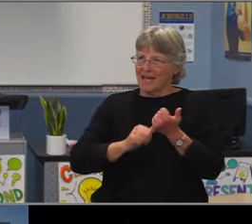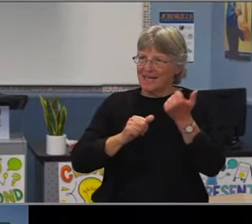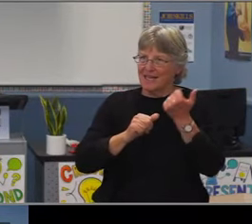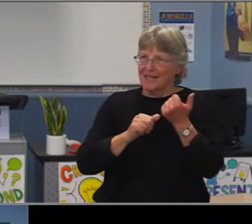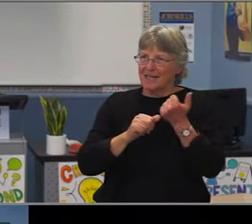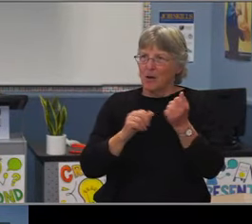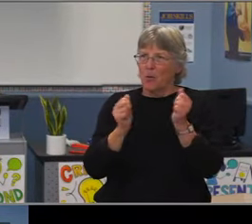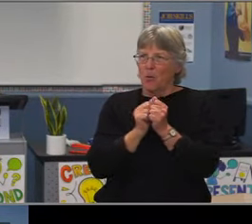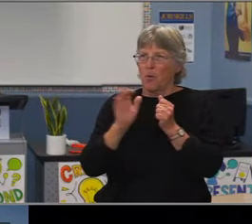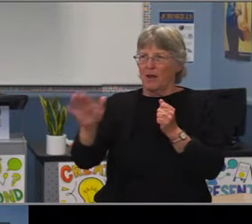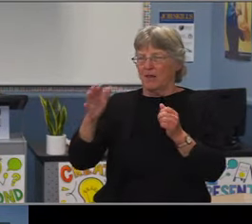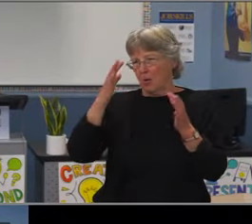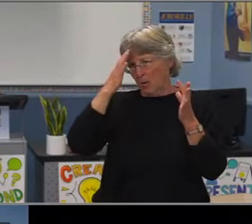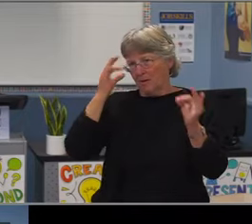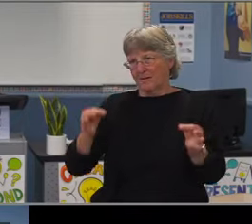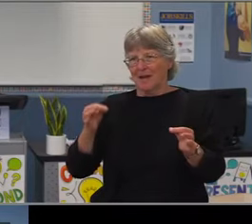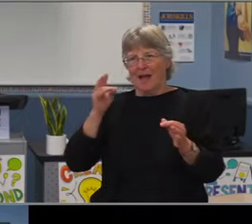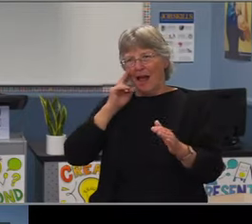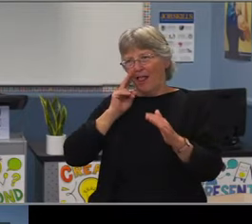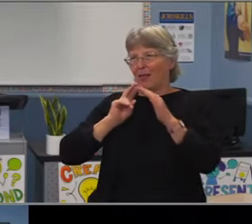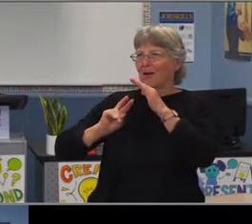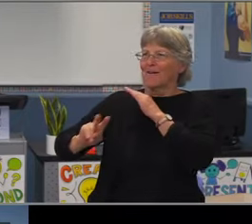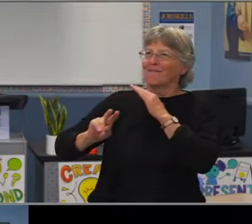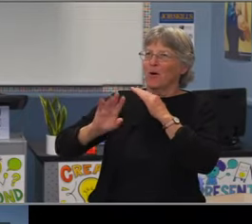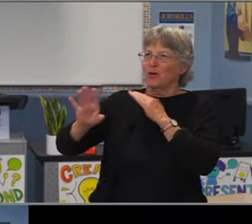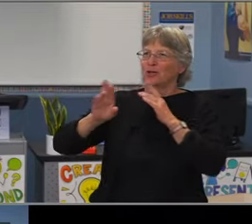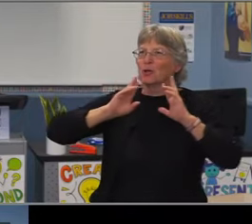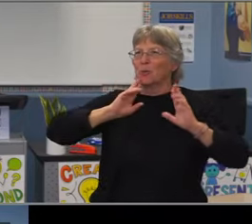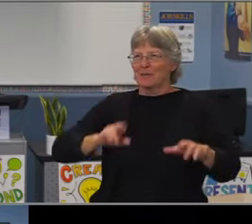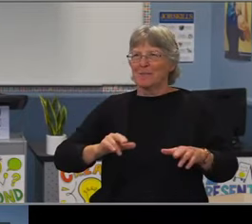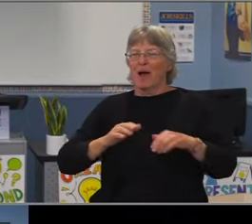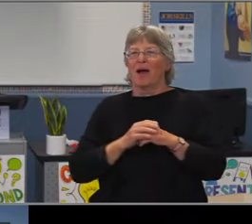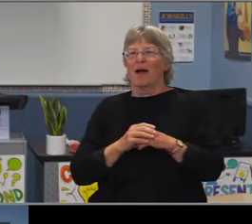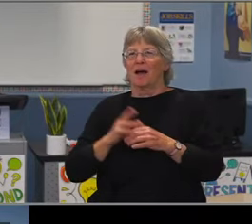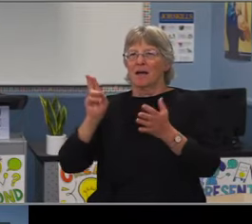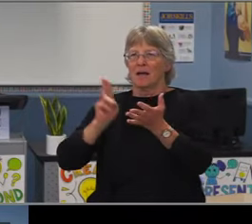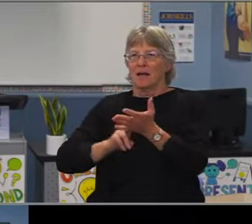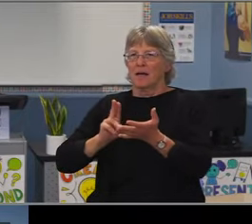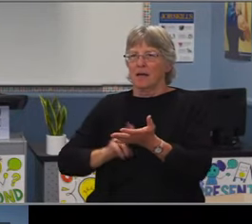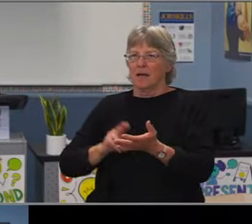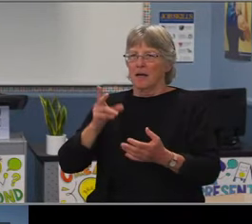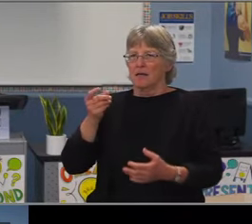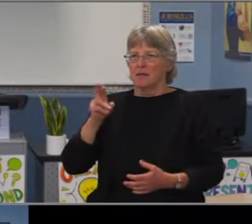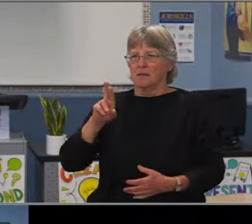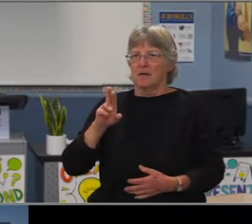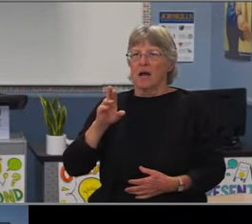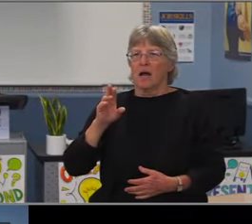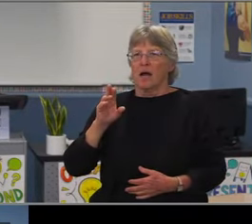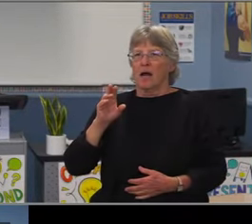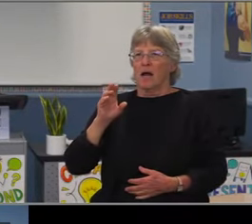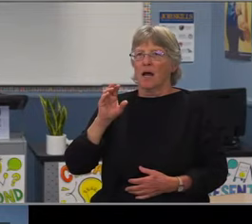like Kemah and our cultural heritage. And I think that's it for me.